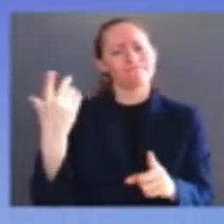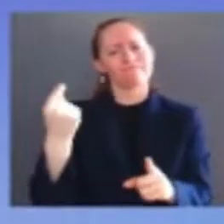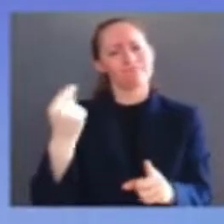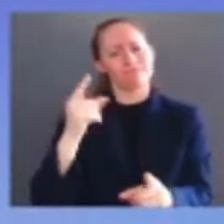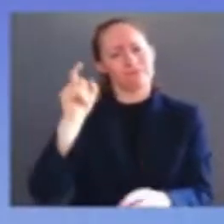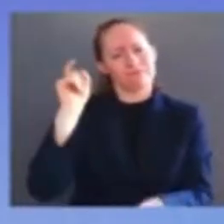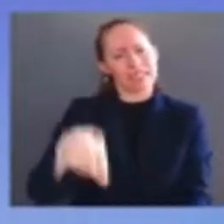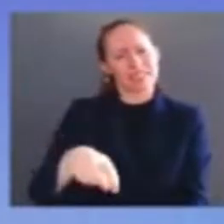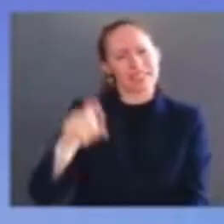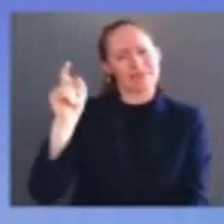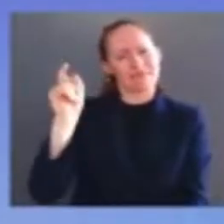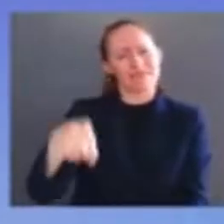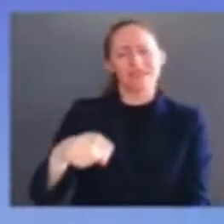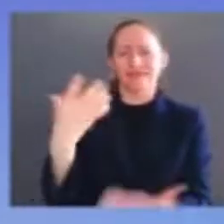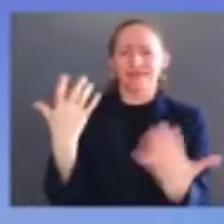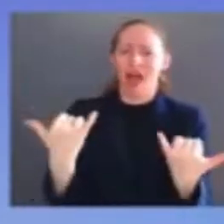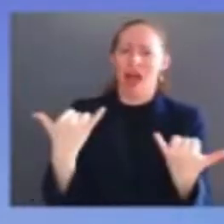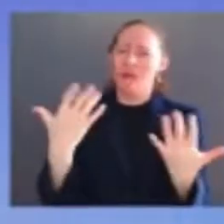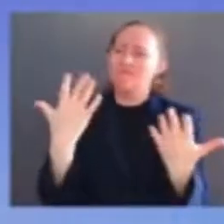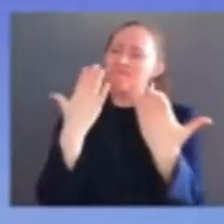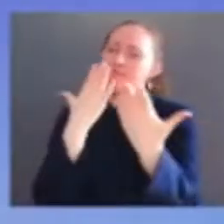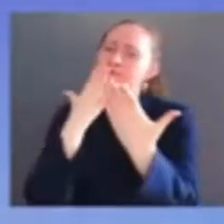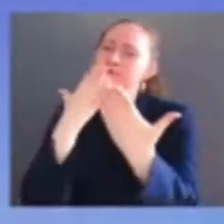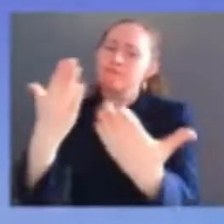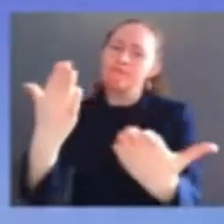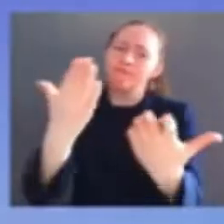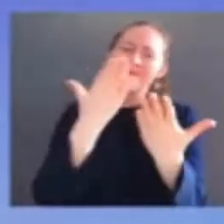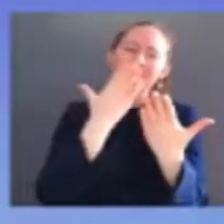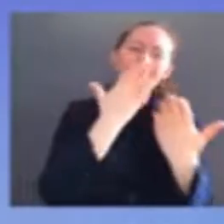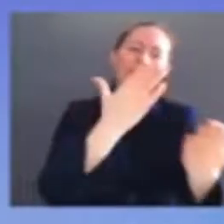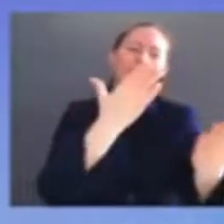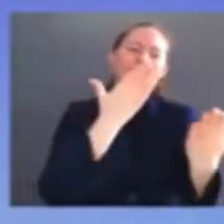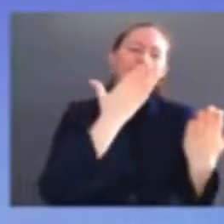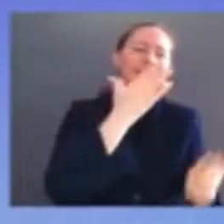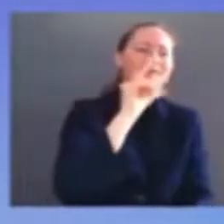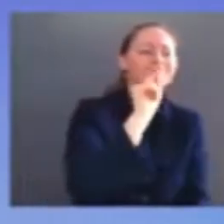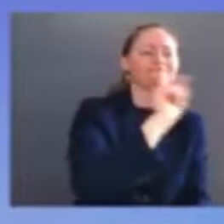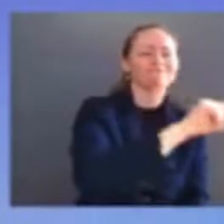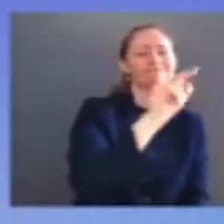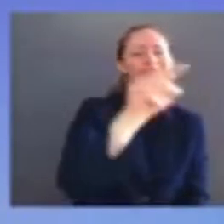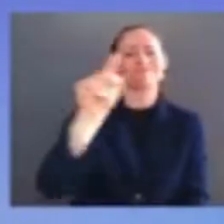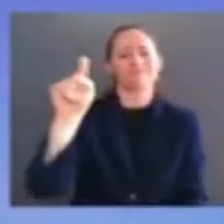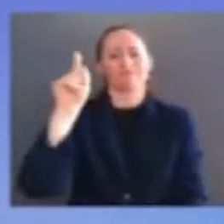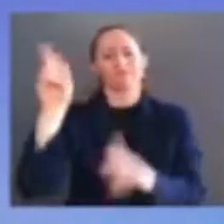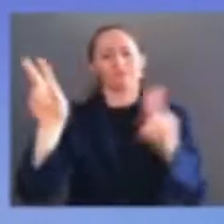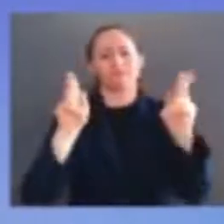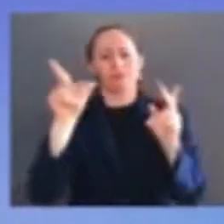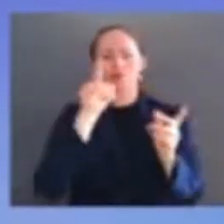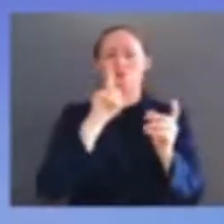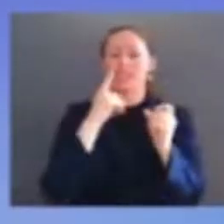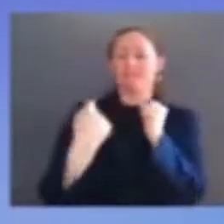part of this incredible journey i have quite a few people to thank and as i'm sure you